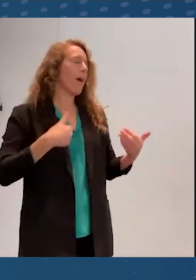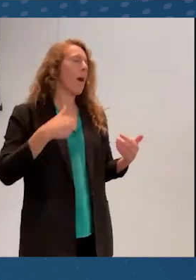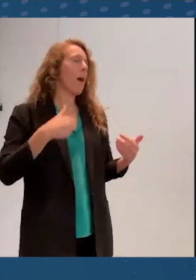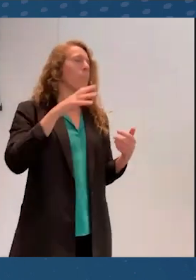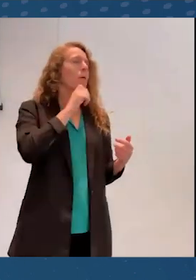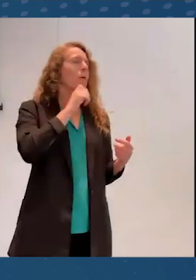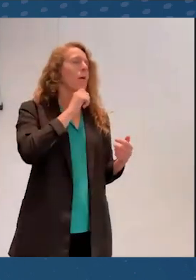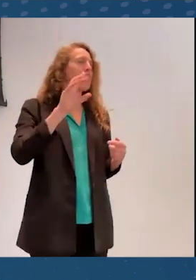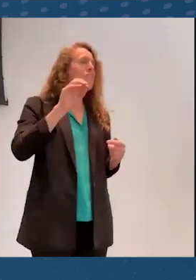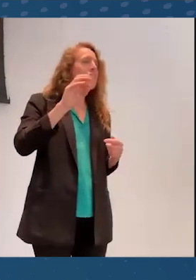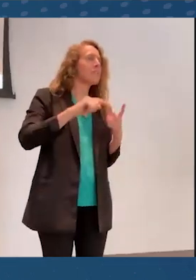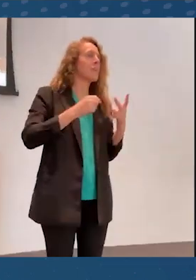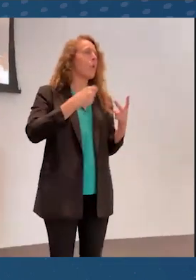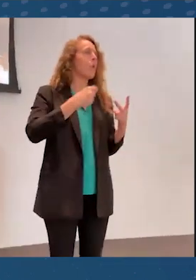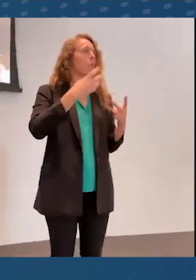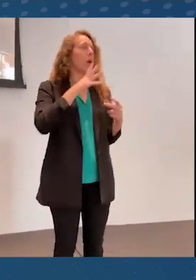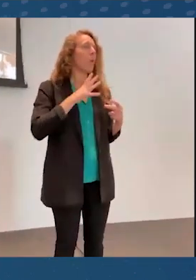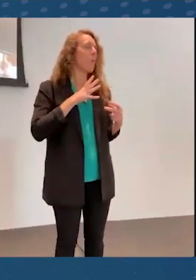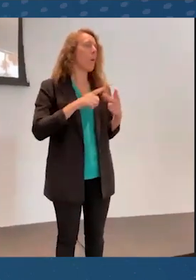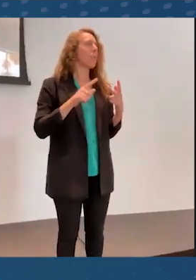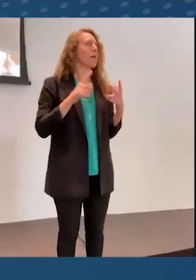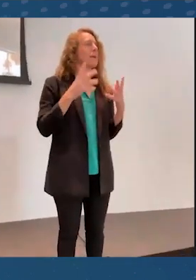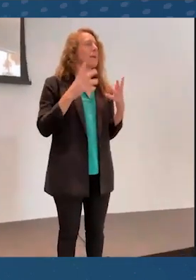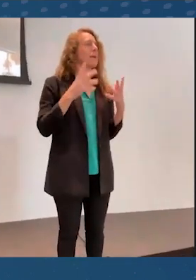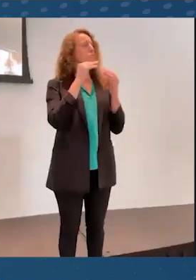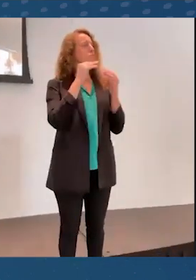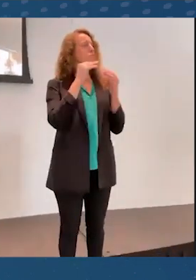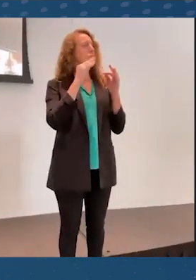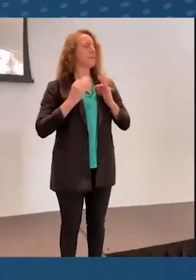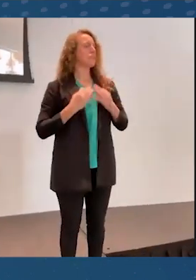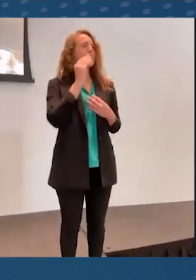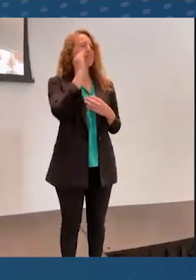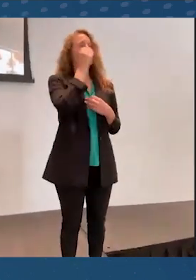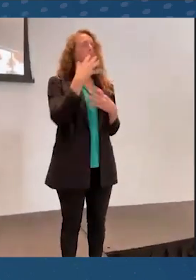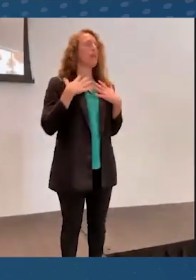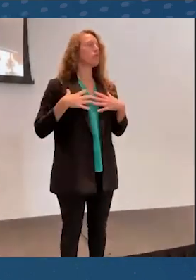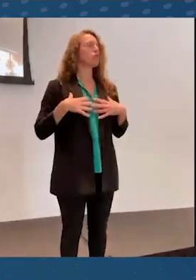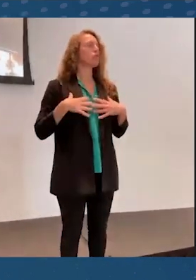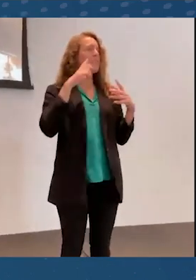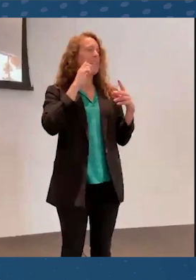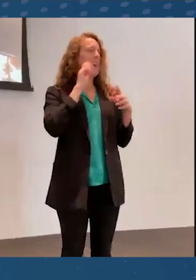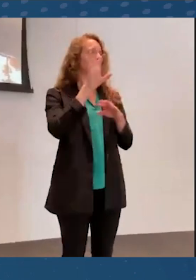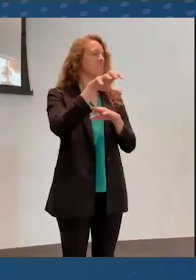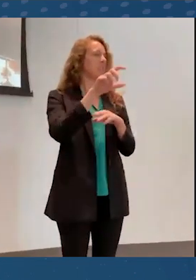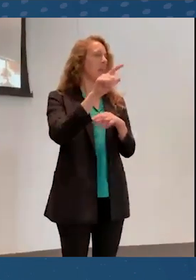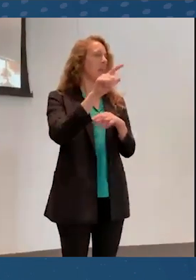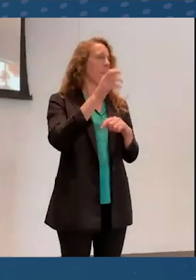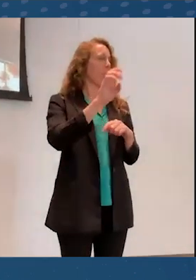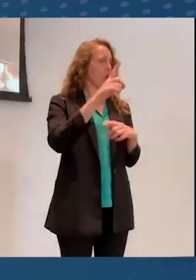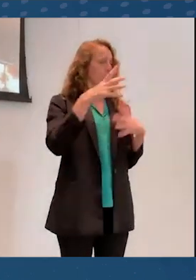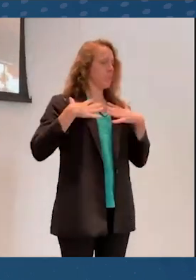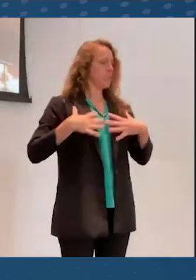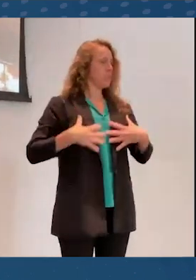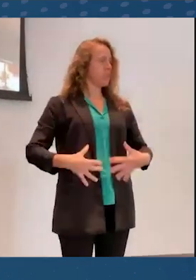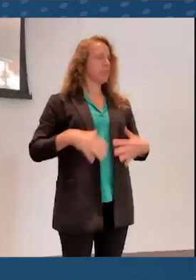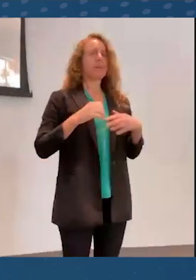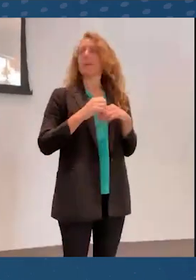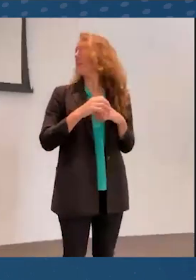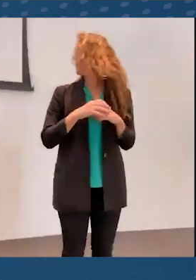wearing a pretty patterned shirt that has leopards on it. And I am mentioning that because this